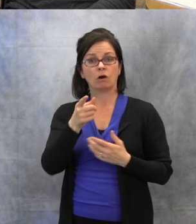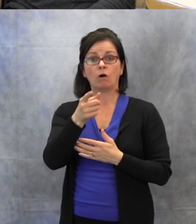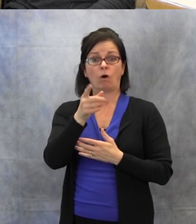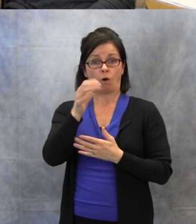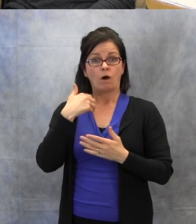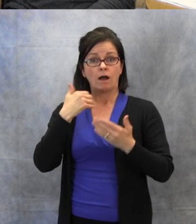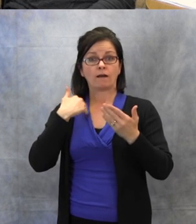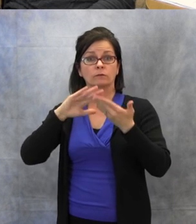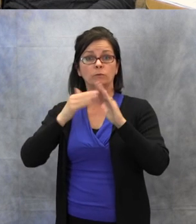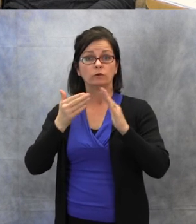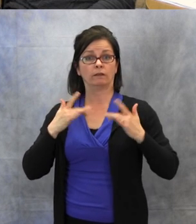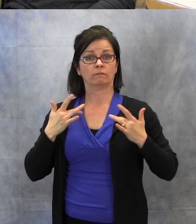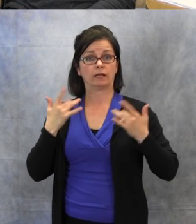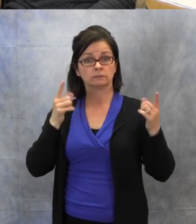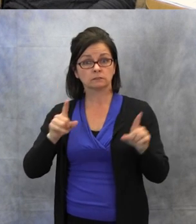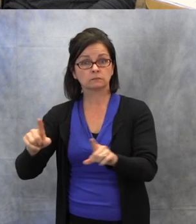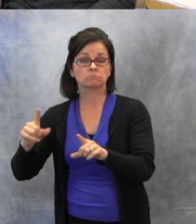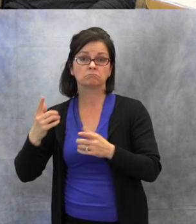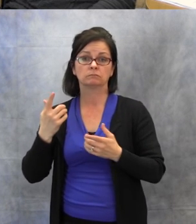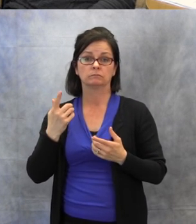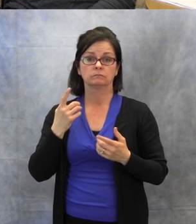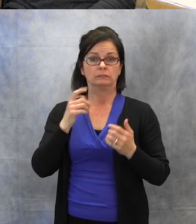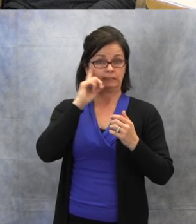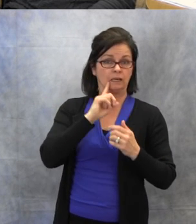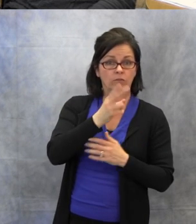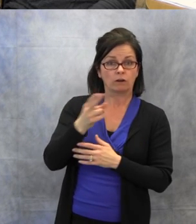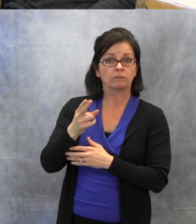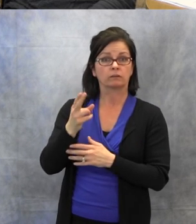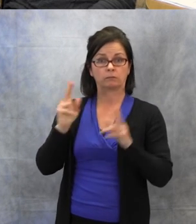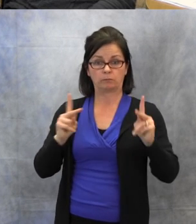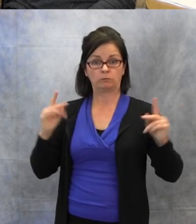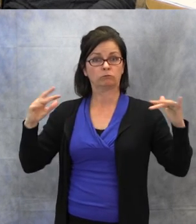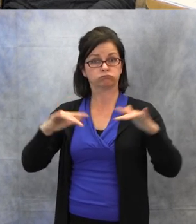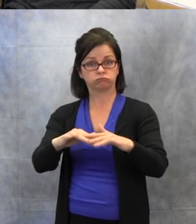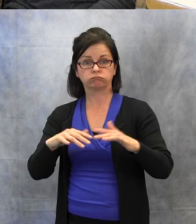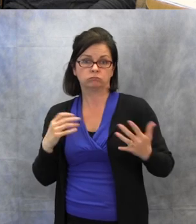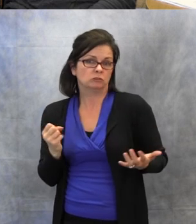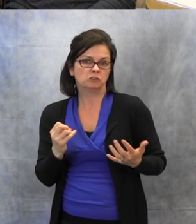Think of some of those events to get the students to and let the families know about them.